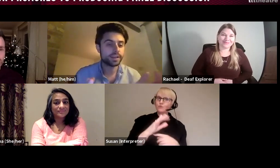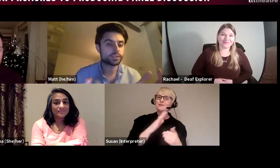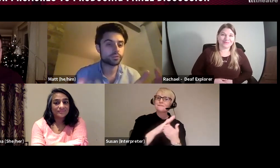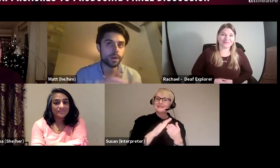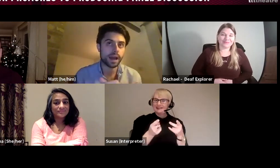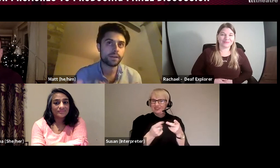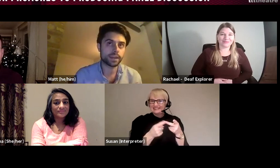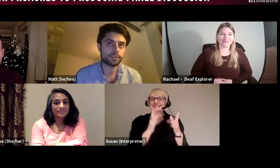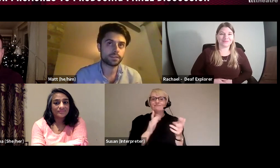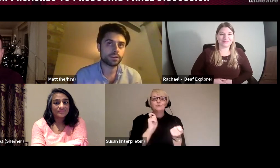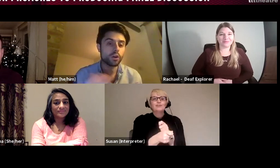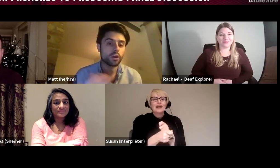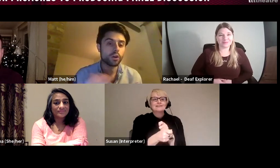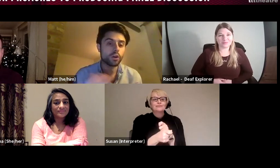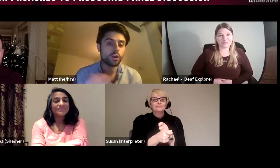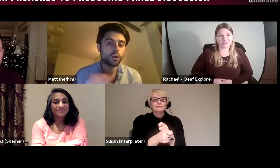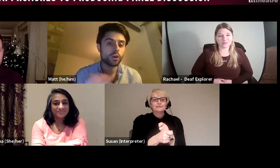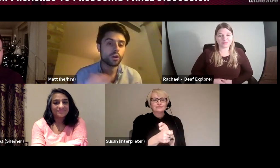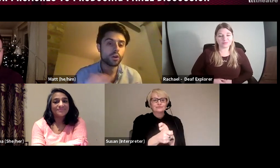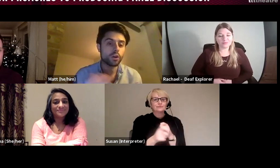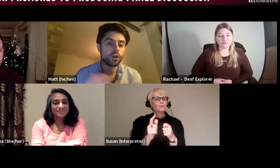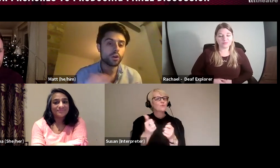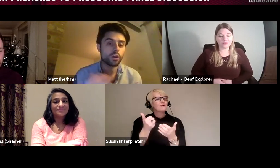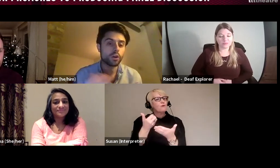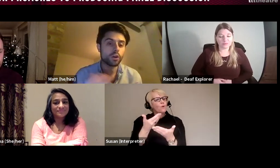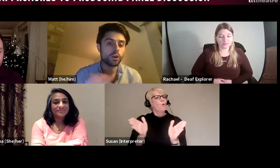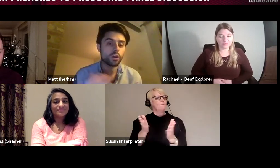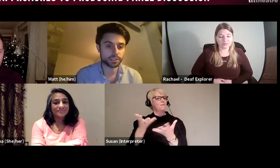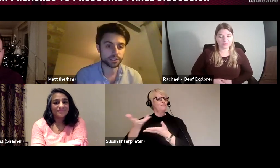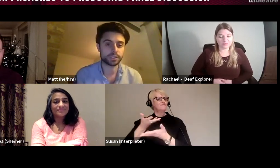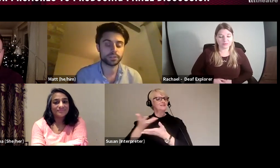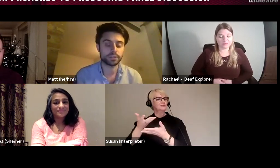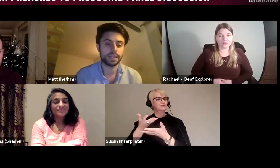It's all about having an open conversation where both of you have as many of the facts as possible